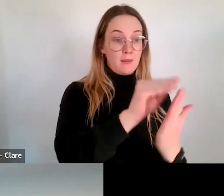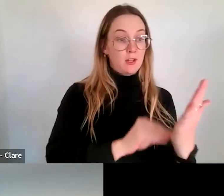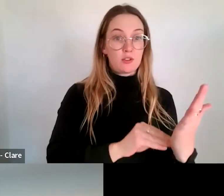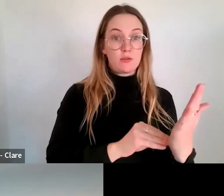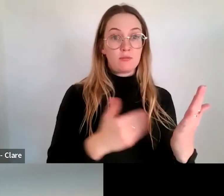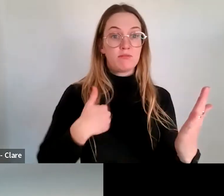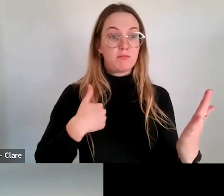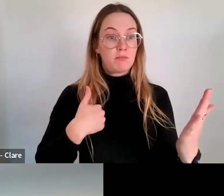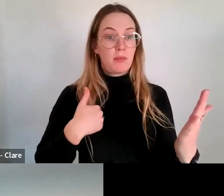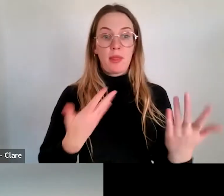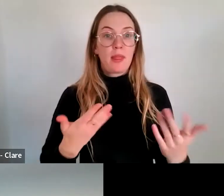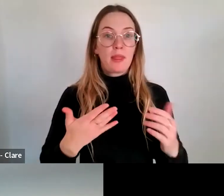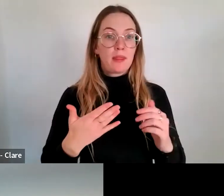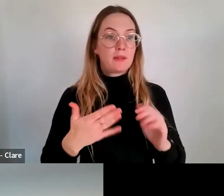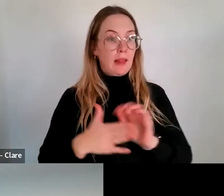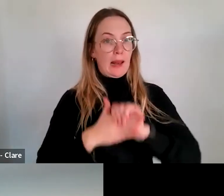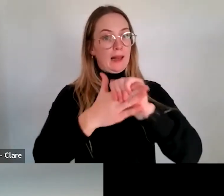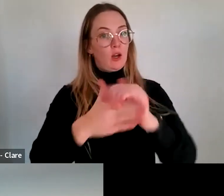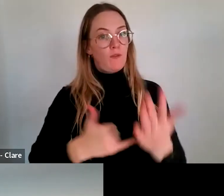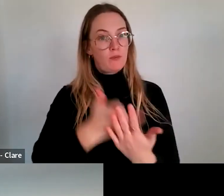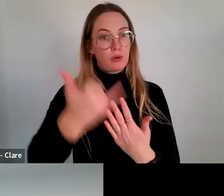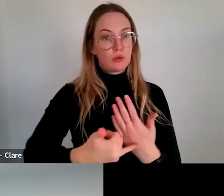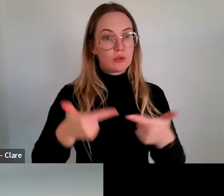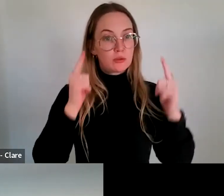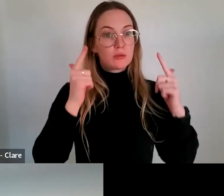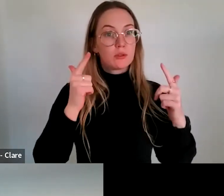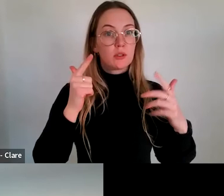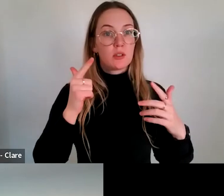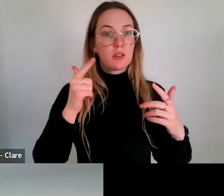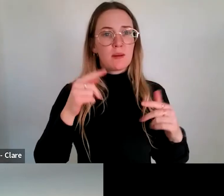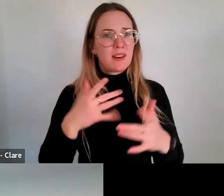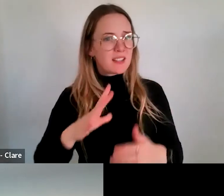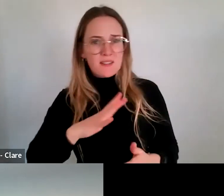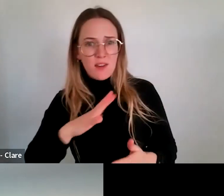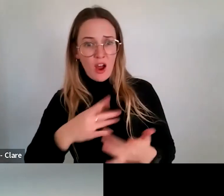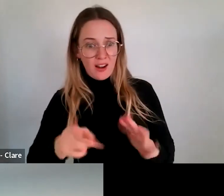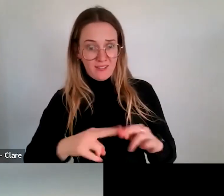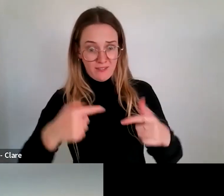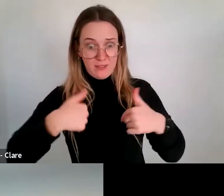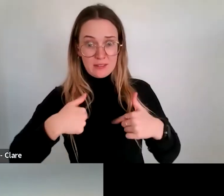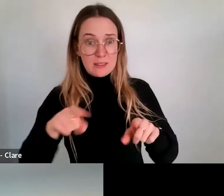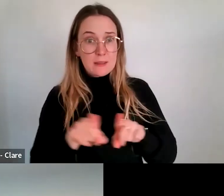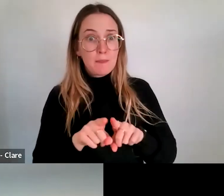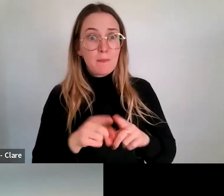lead on a project, it's then totally fine for that individual to be a